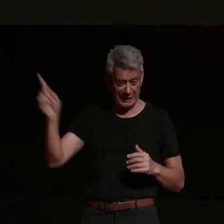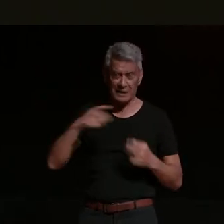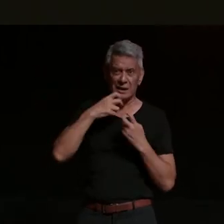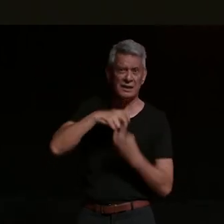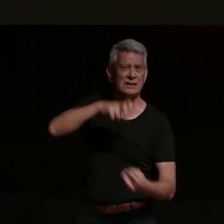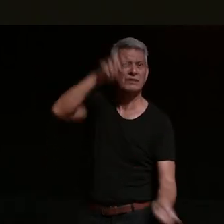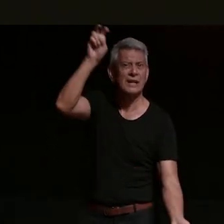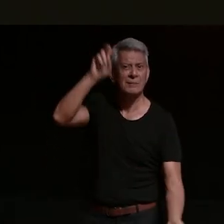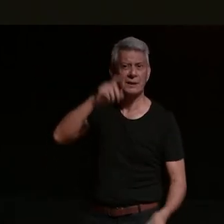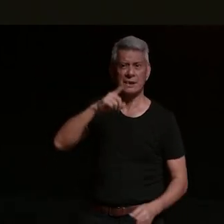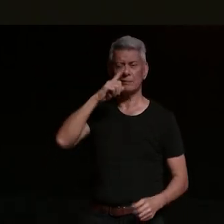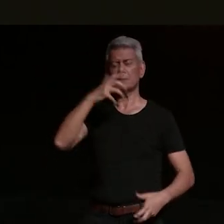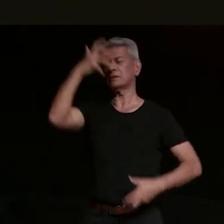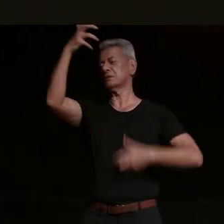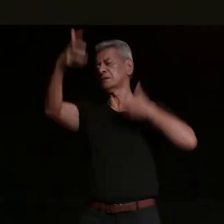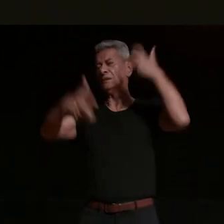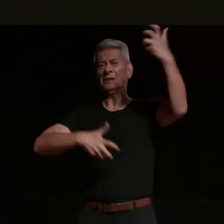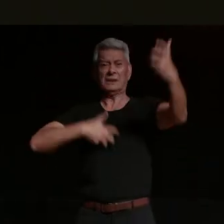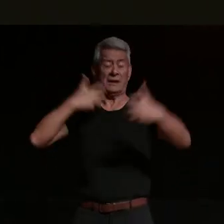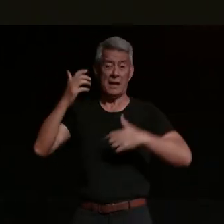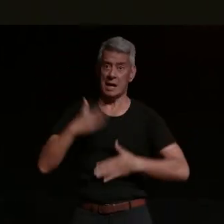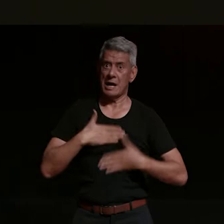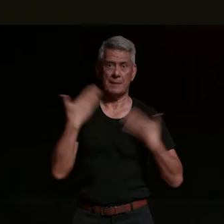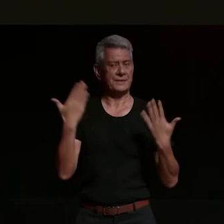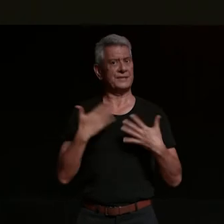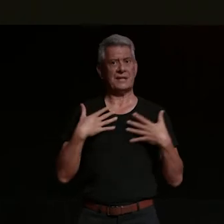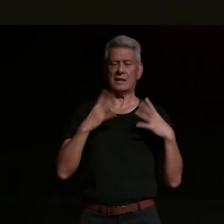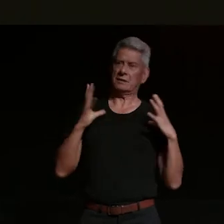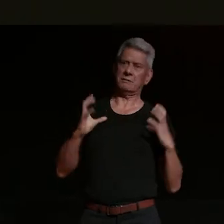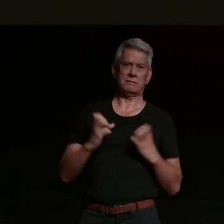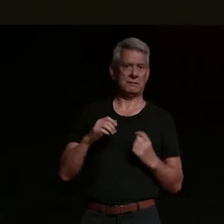people really really distressed or what seemed to be really distressed and and i went home and i